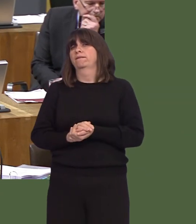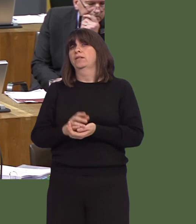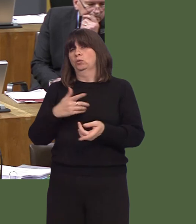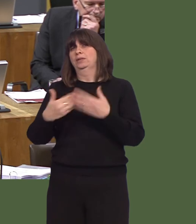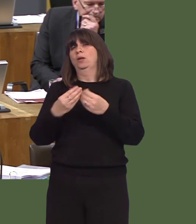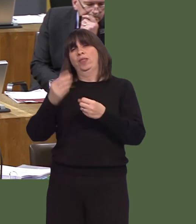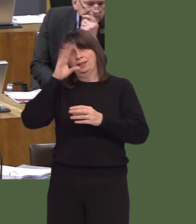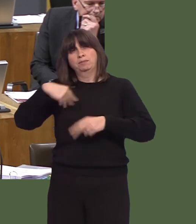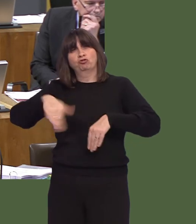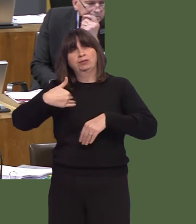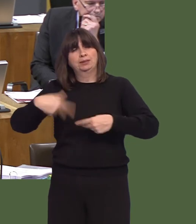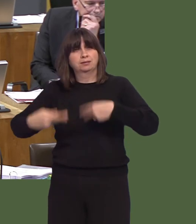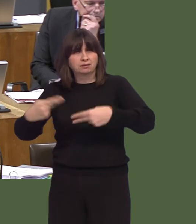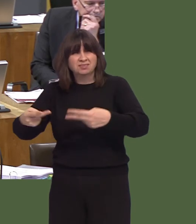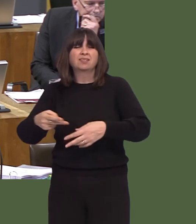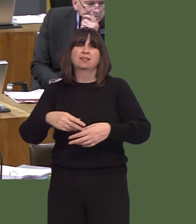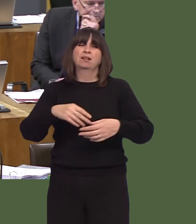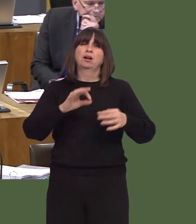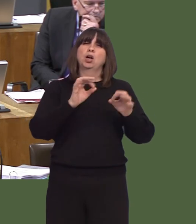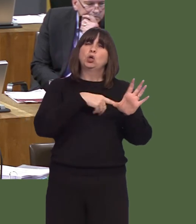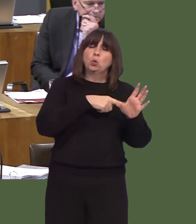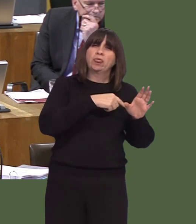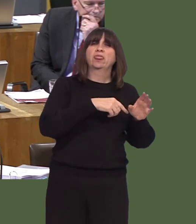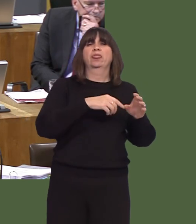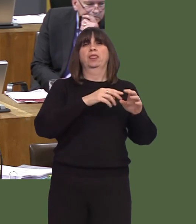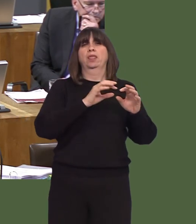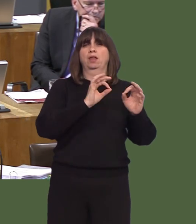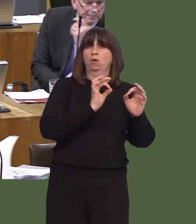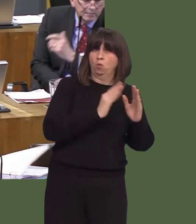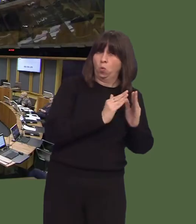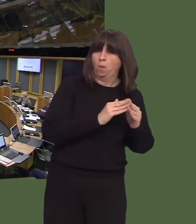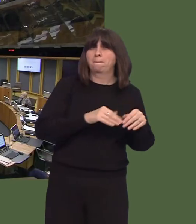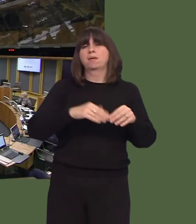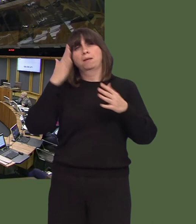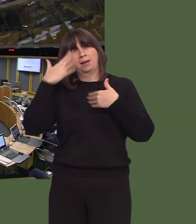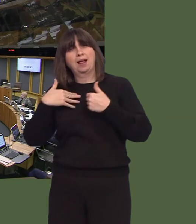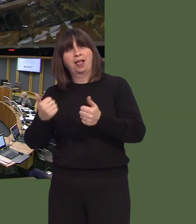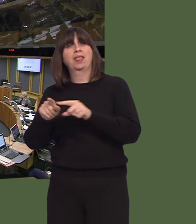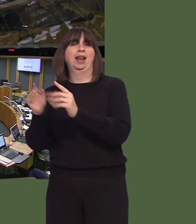dealing with rough sleeping, with housing, with youth homelessness and mental health. Bethan Jenkins AM: Thank you.